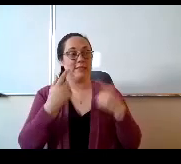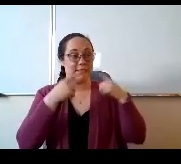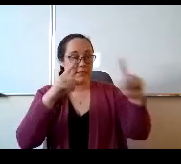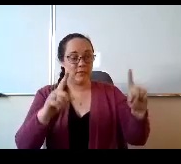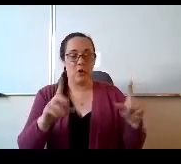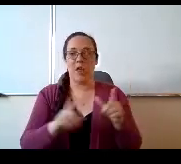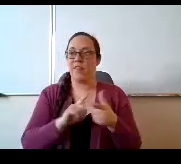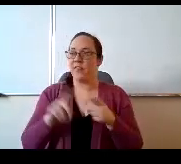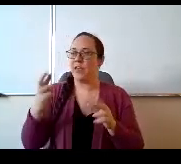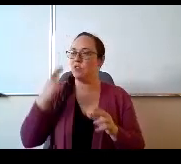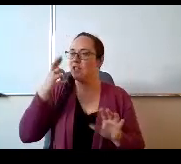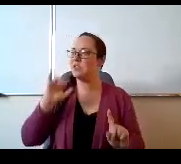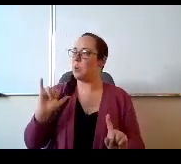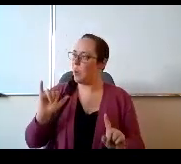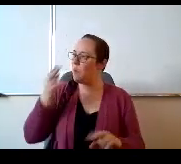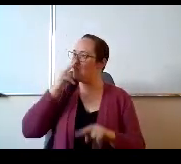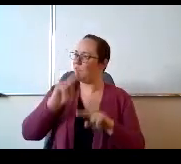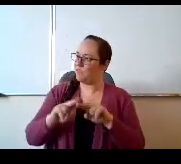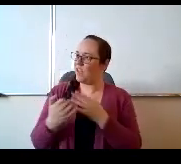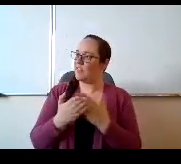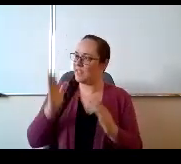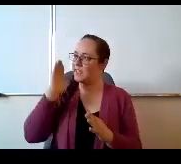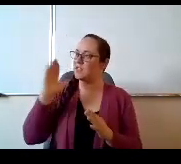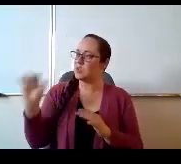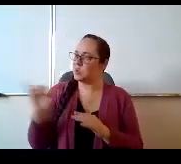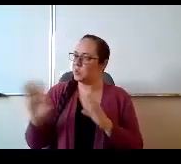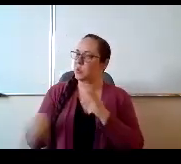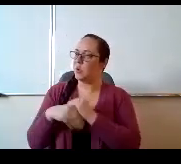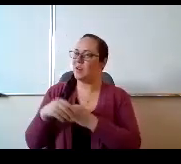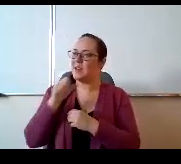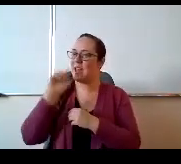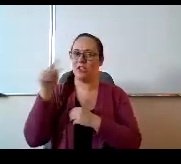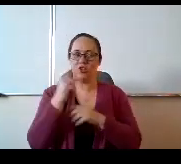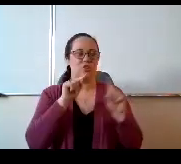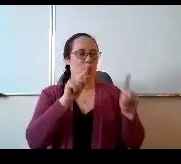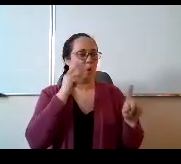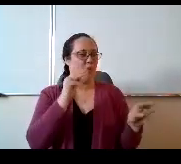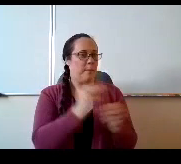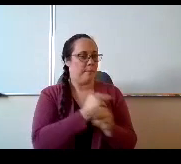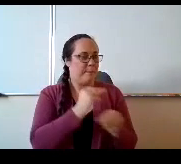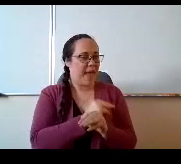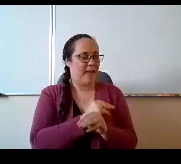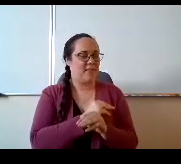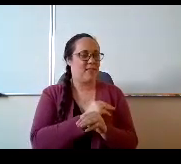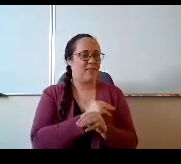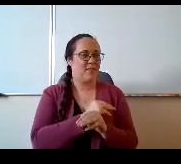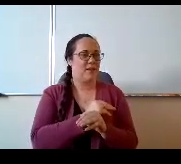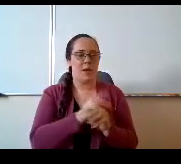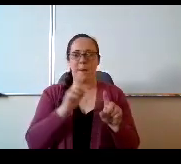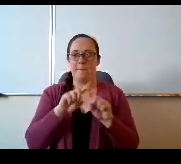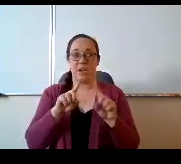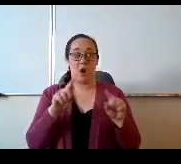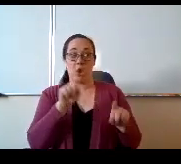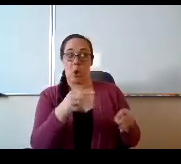Fun things that'll offset just, you know. How do I get my kid to go in for math? What's 'cause you get to do geocaching too? Or you get to?